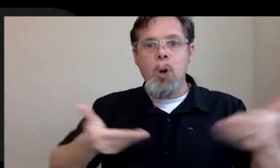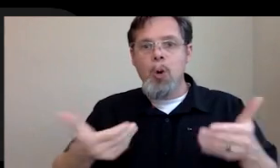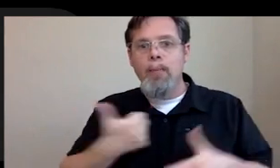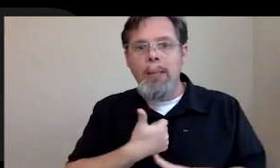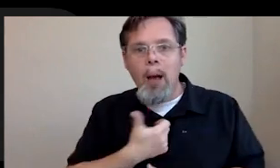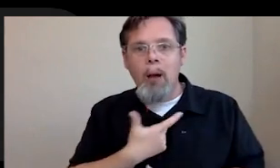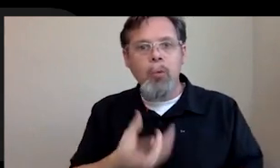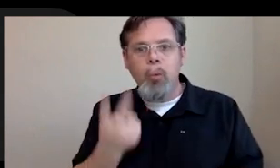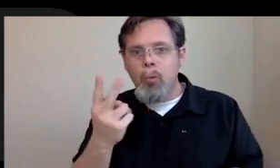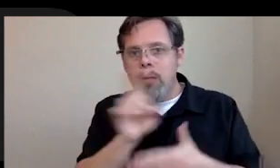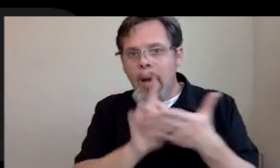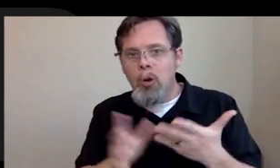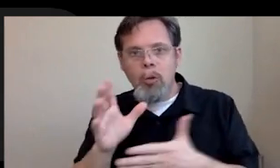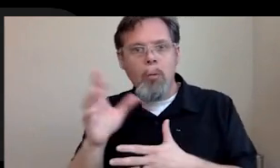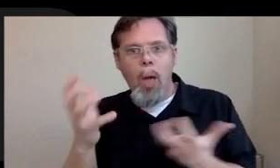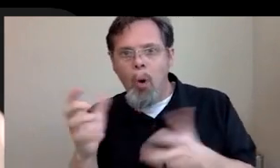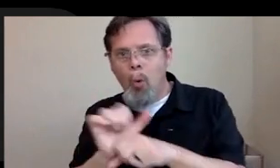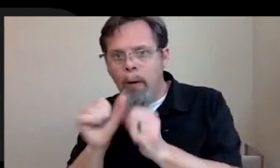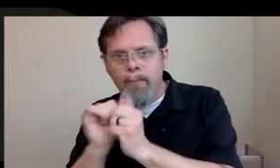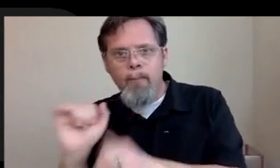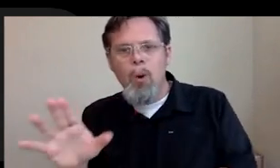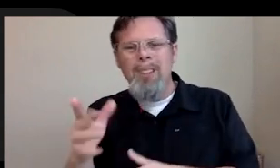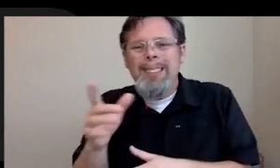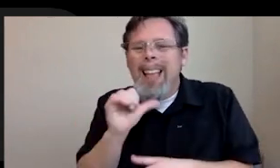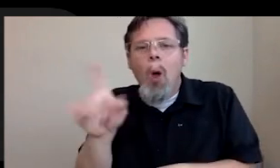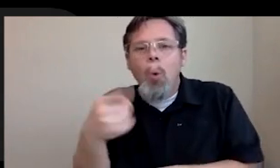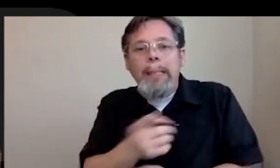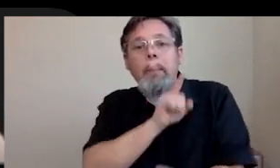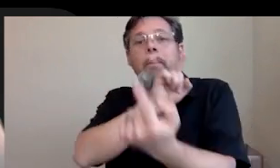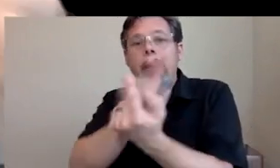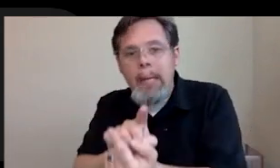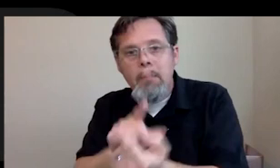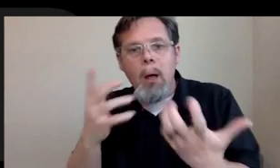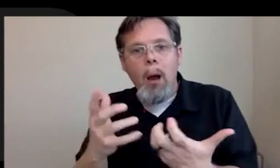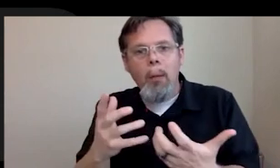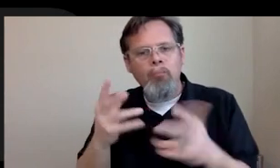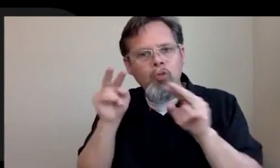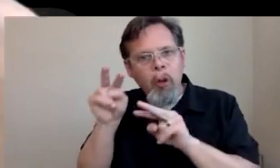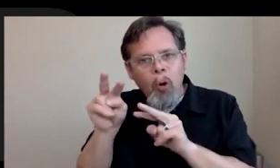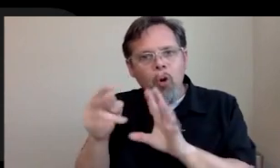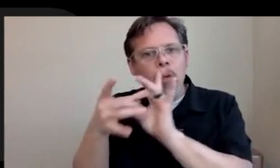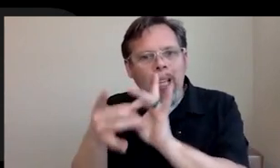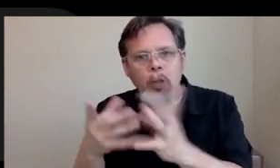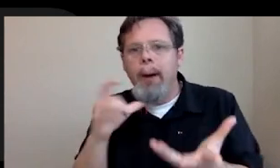companies that I want to work for and not just to meet them. Well, like, I'm looking for a relationship. I'm not looking for, hey, I'm